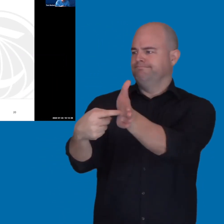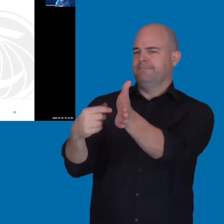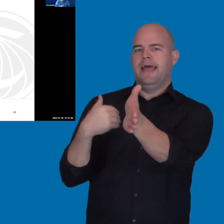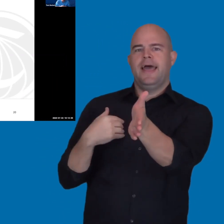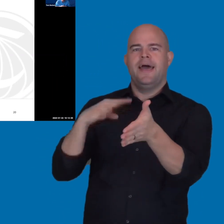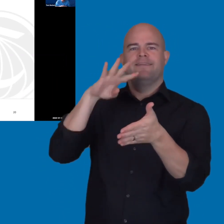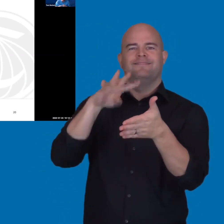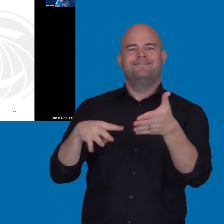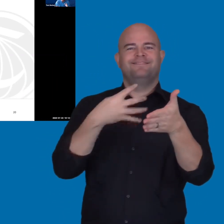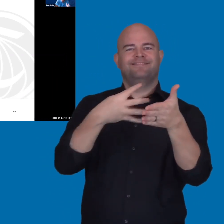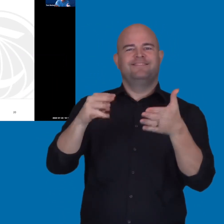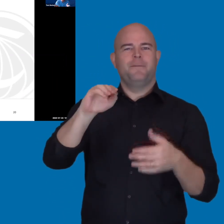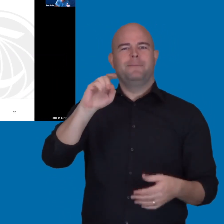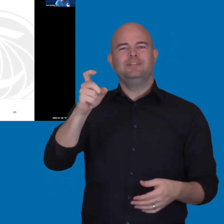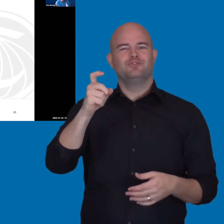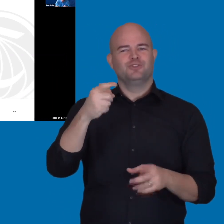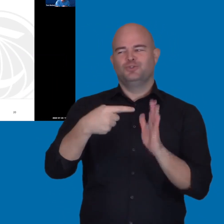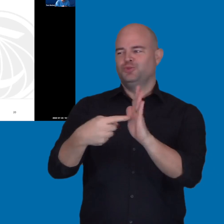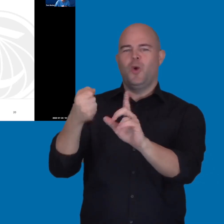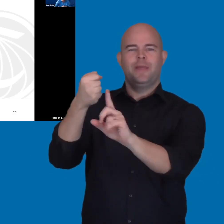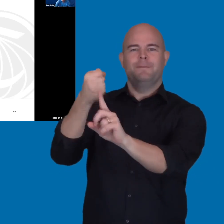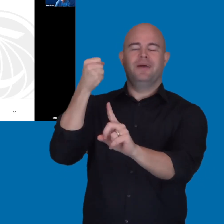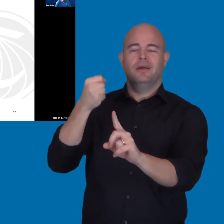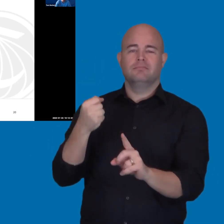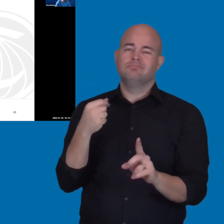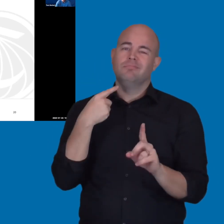And bottom line, it's a just more effective use of resources.